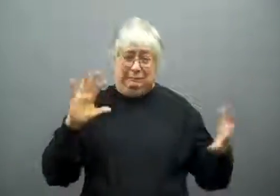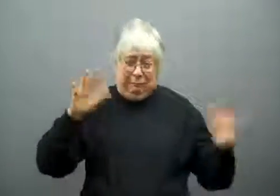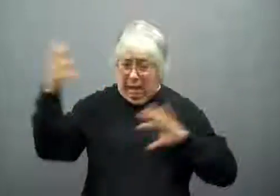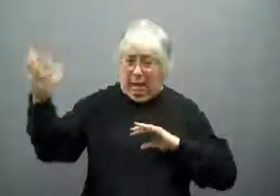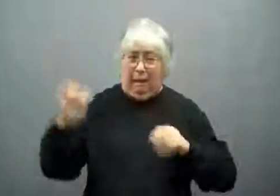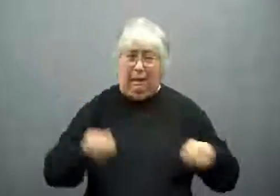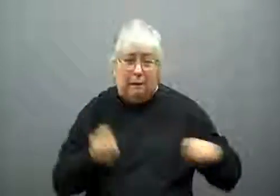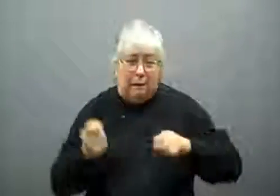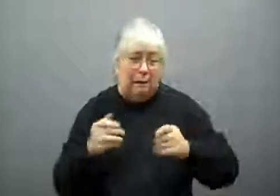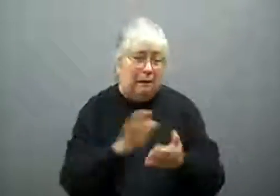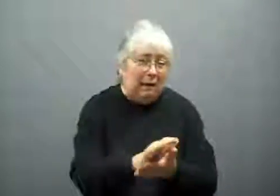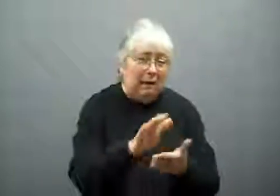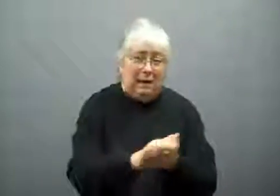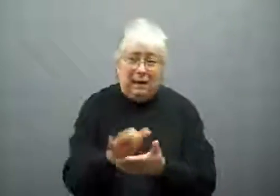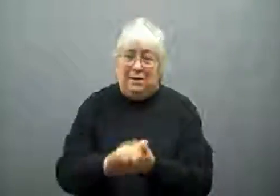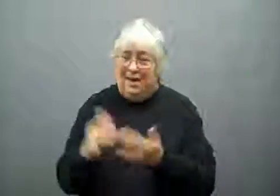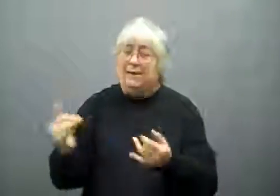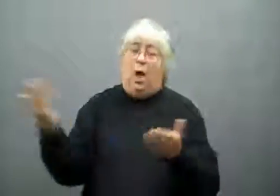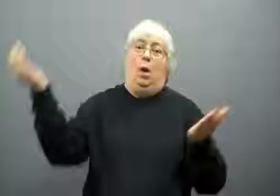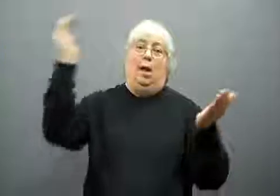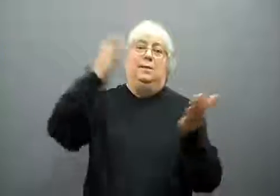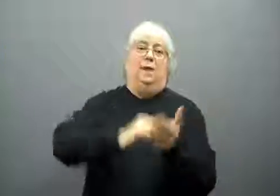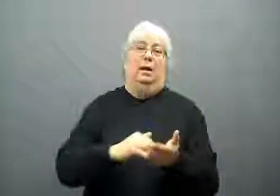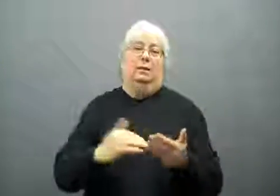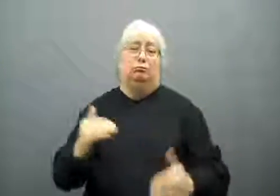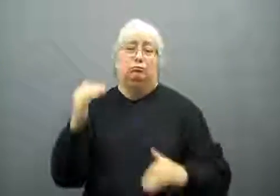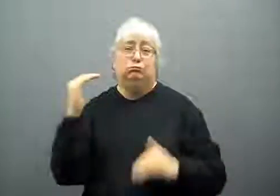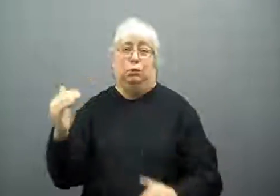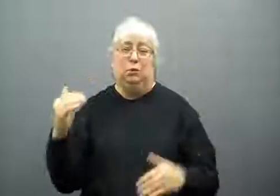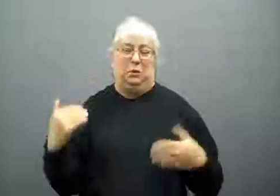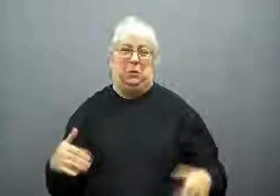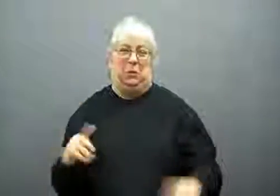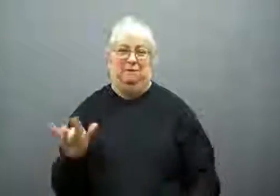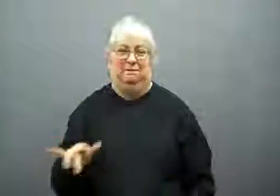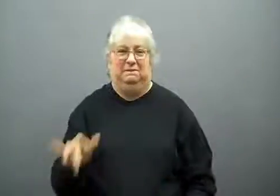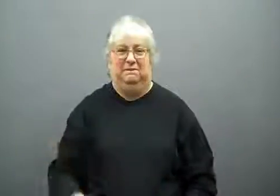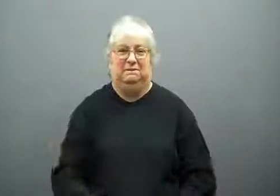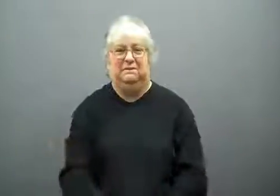and had to clean up after that storm. Now they've been hit again with a lot of snow. I feel sorry for them.